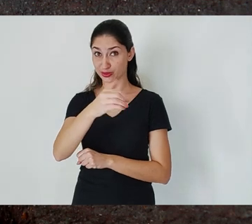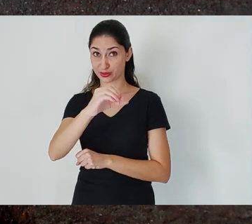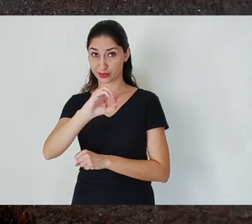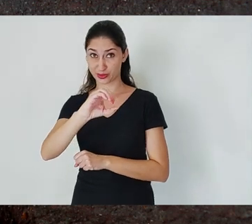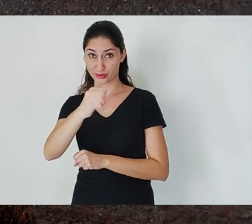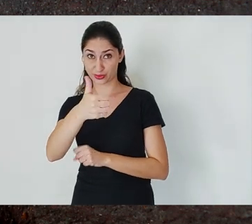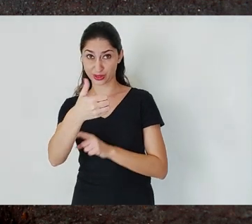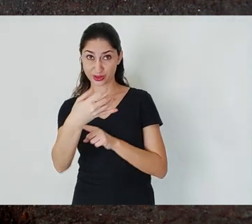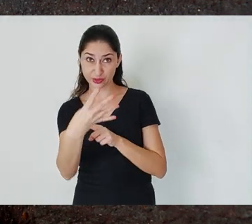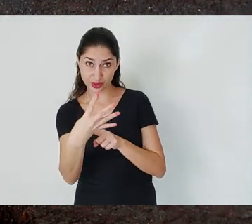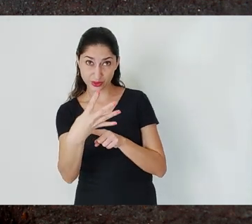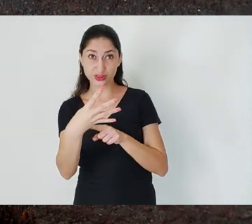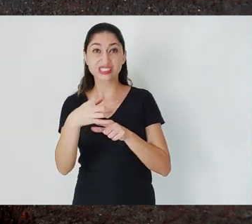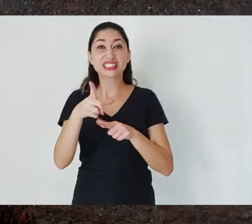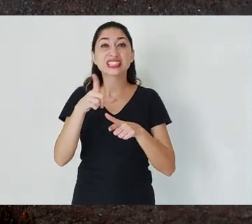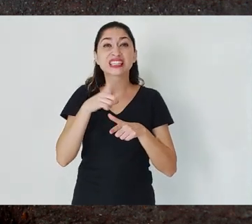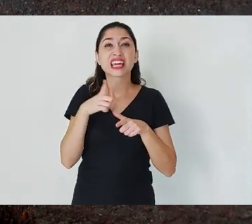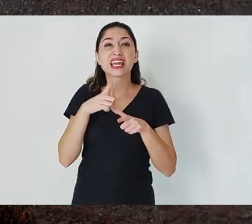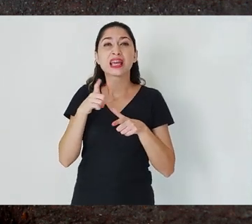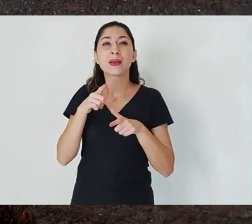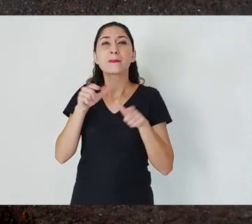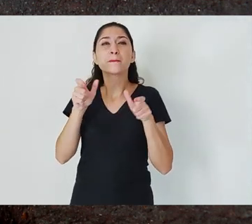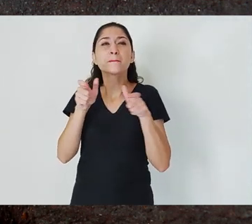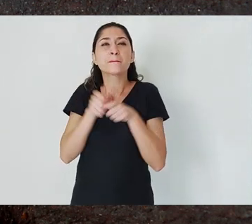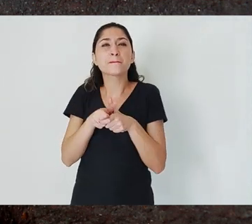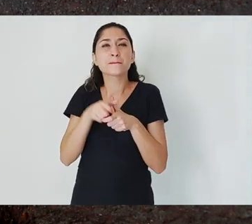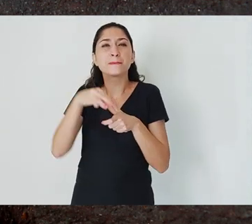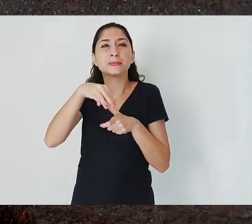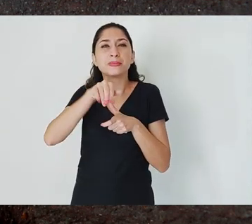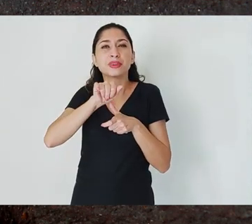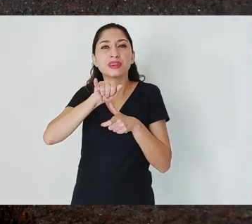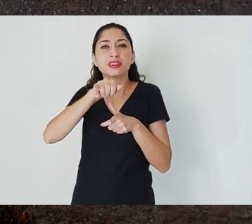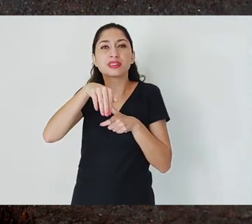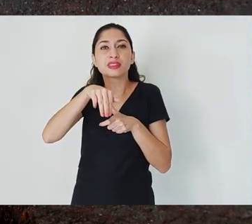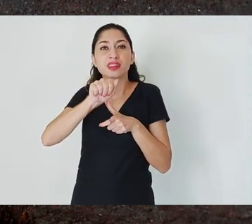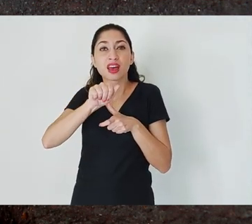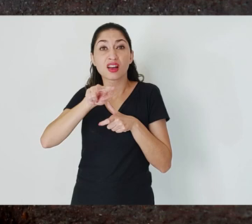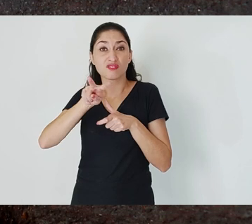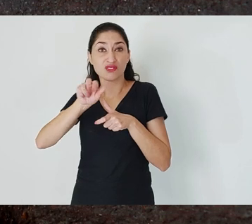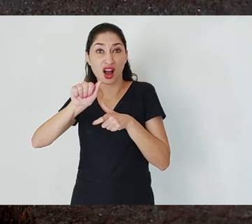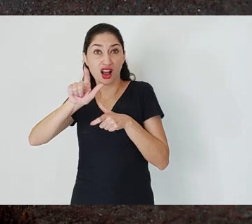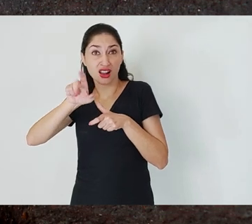a mine owned by Vale, that killed 3 workers and almost reached the das Velhas River.